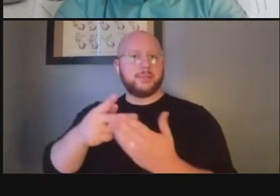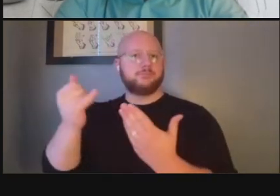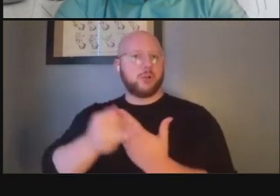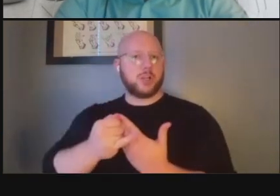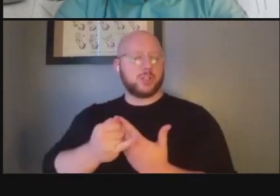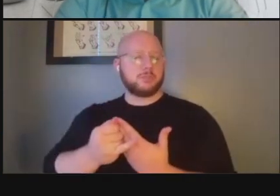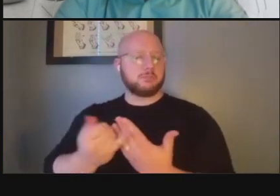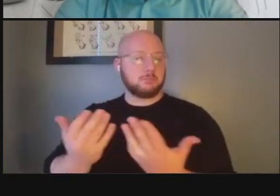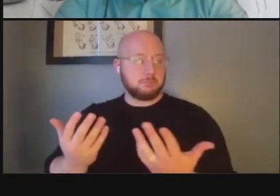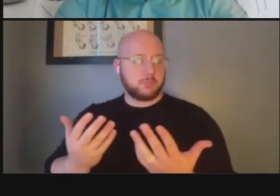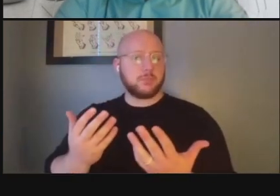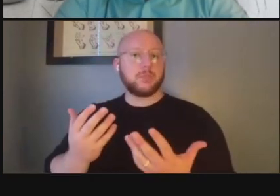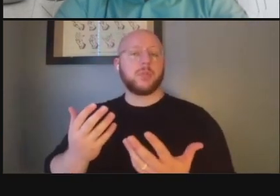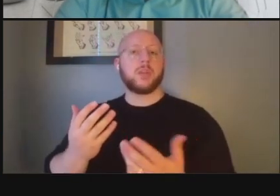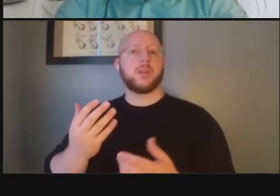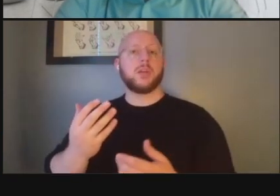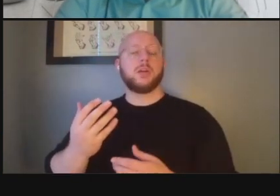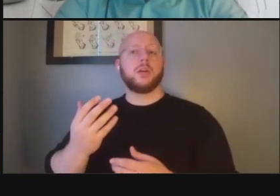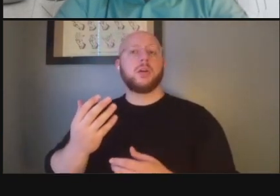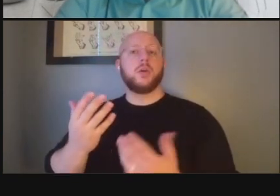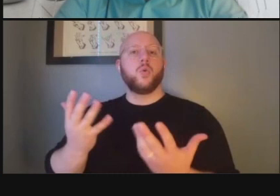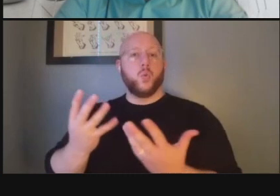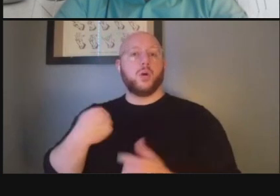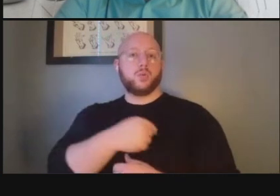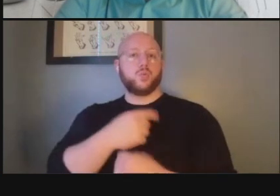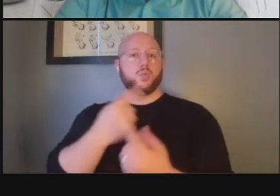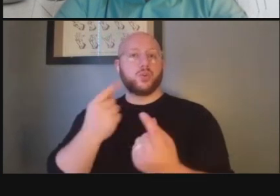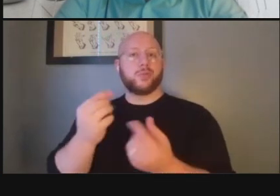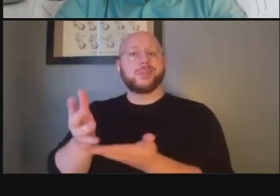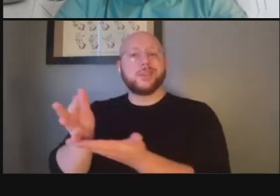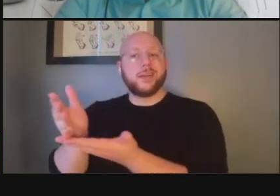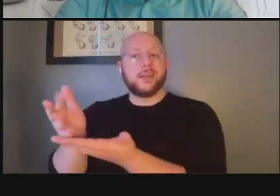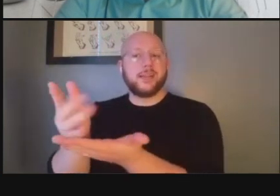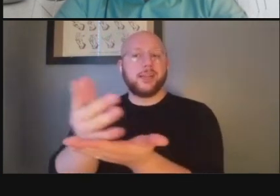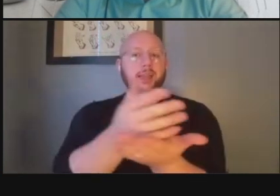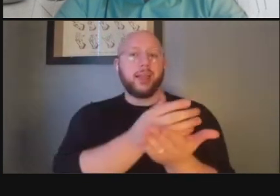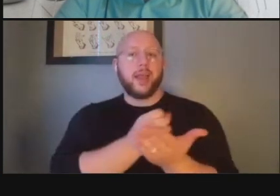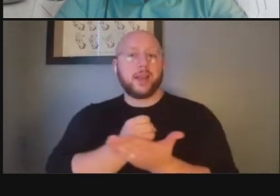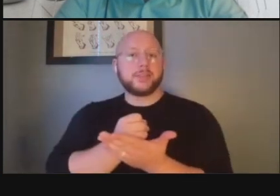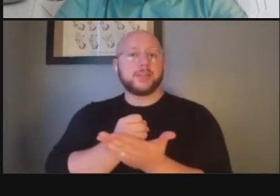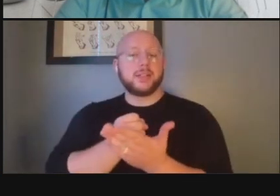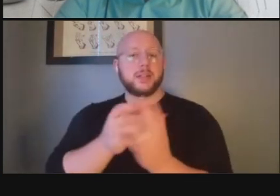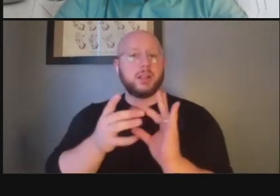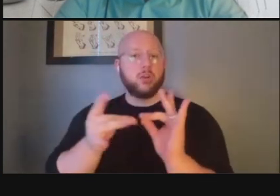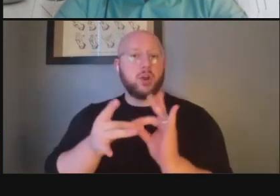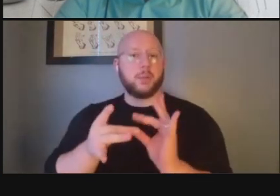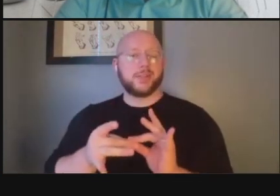what were what we're doing as we're collecting all the comments it's it's a little less formal